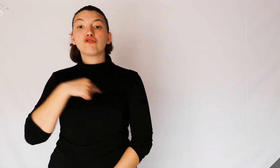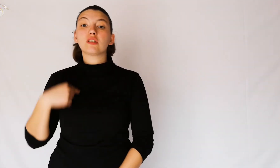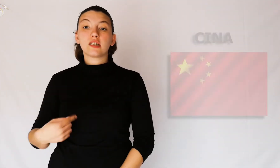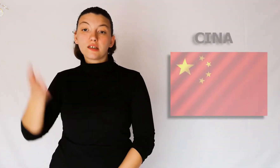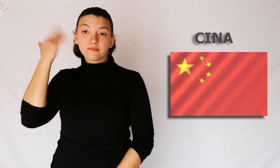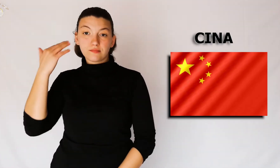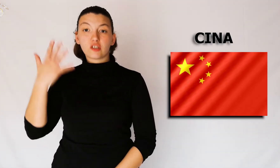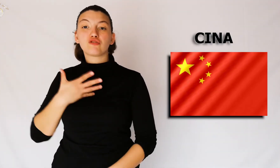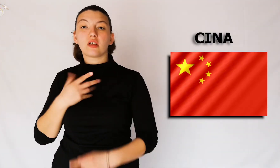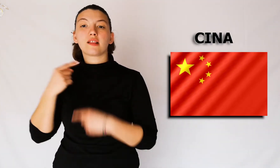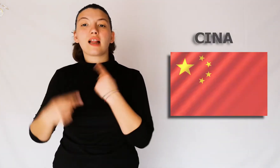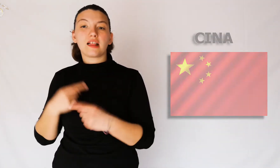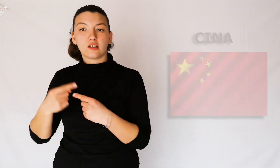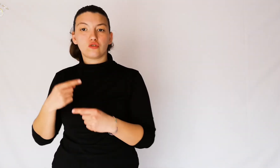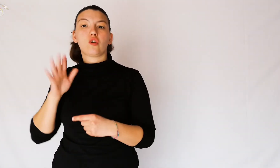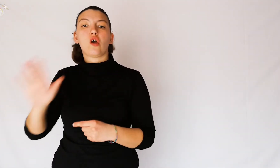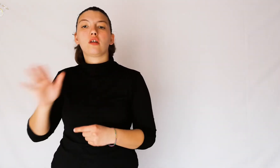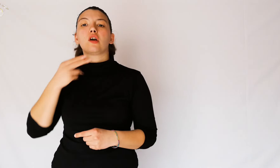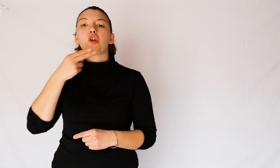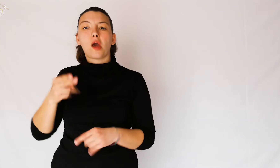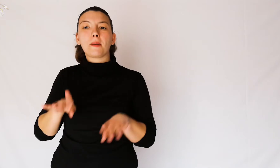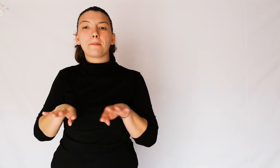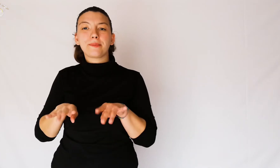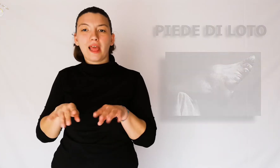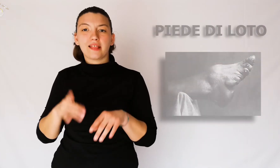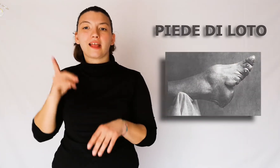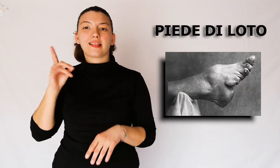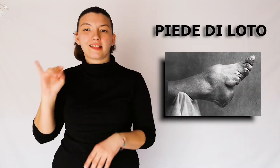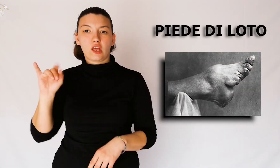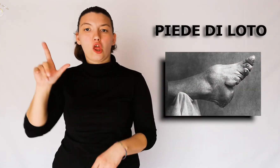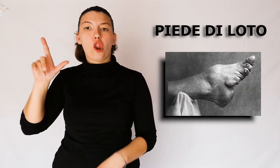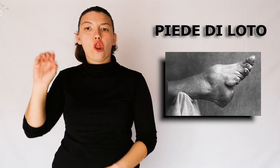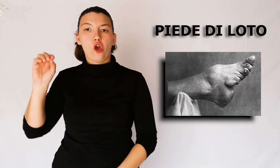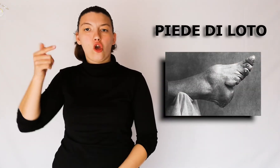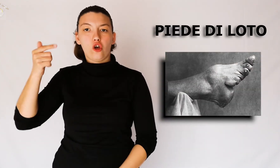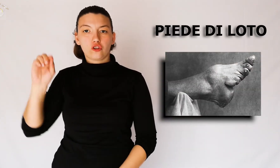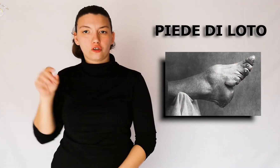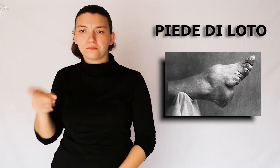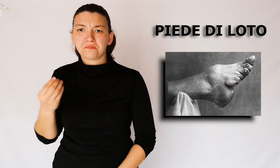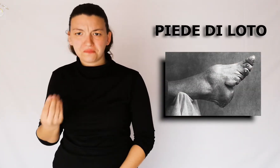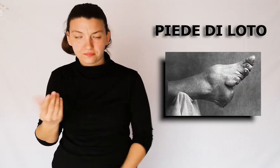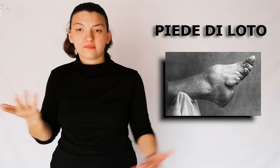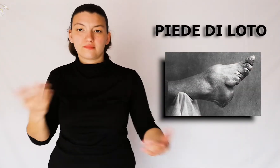In China there was a tradition about the lotus foot. What's this?